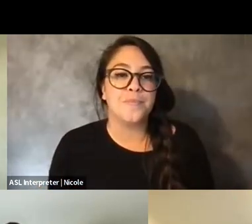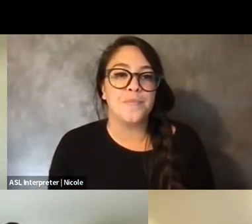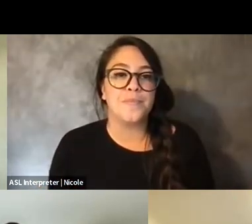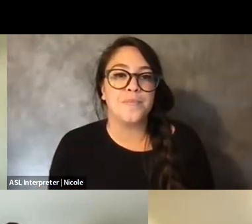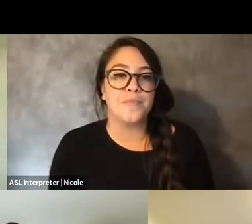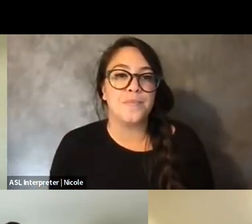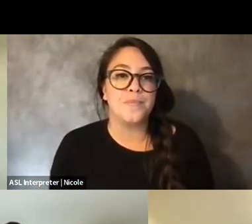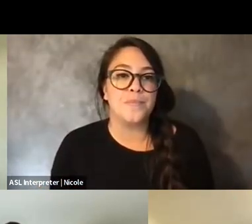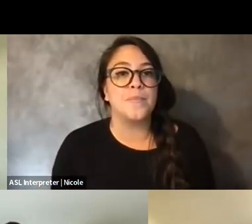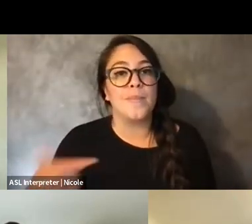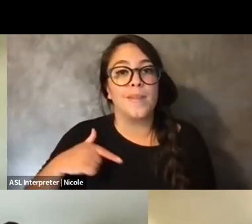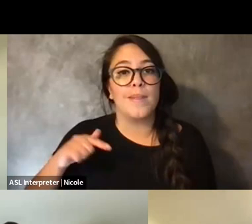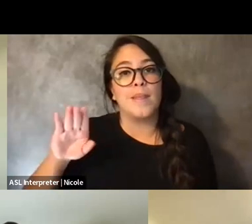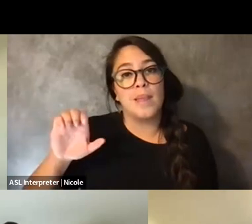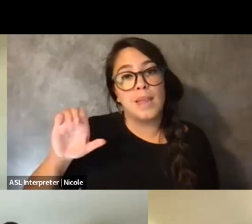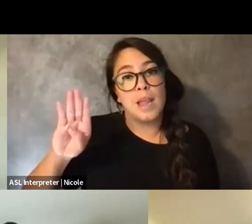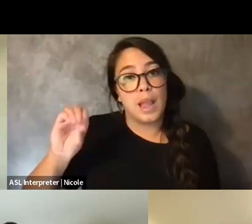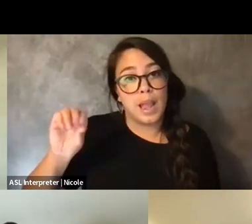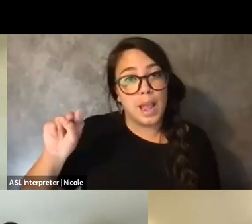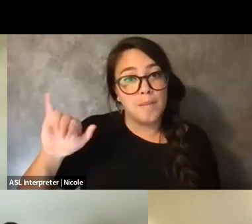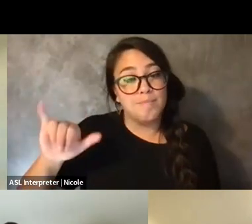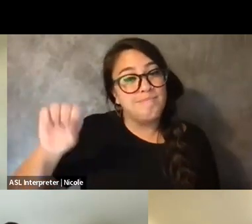Yeah, totally echoing what you've offered, Mia.